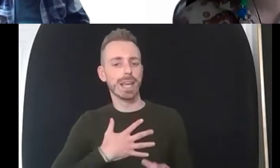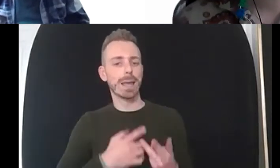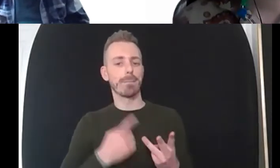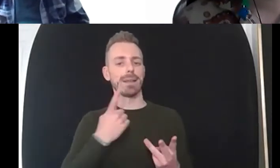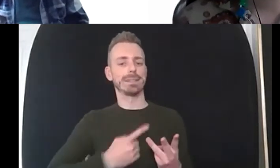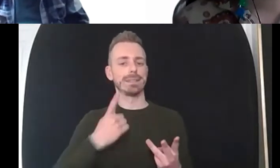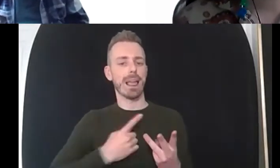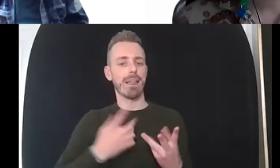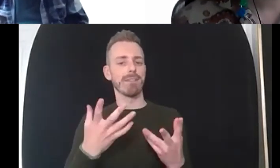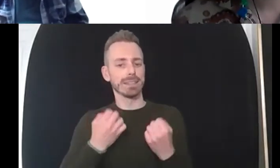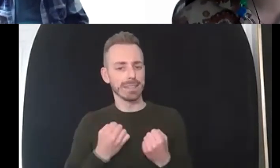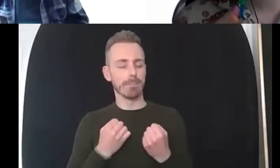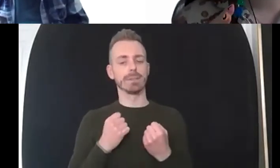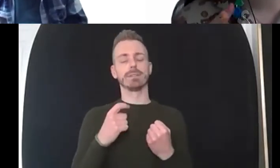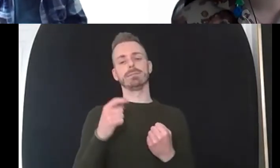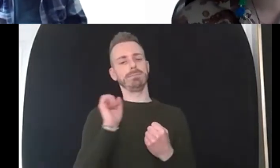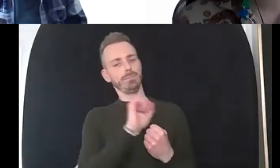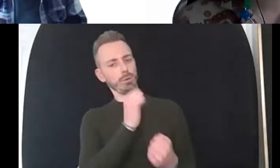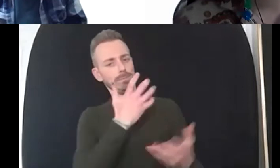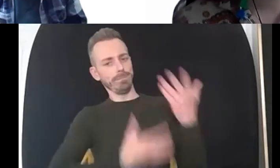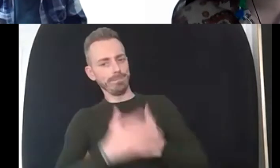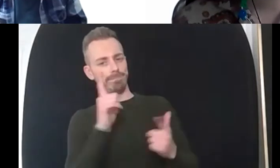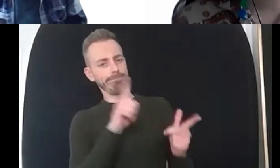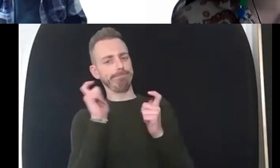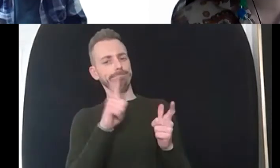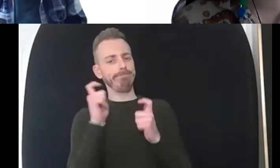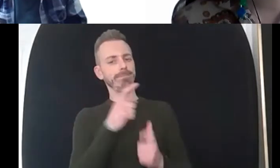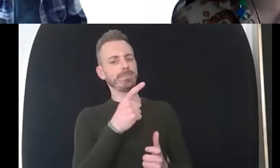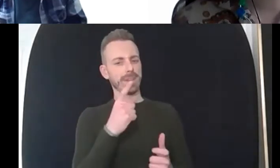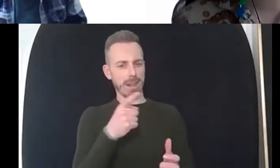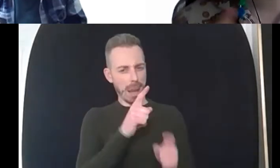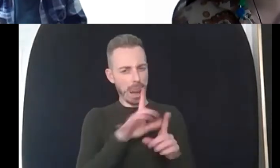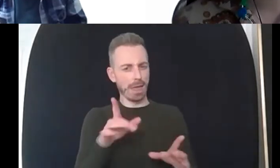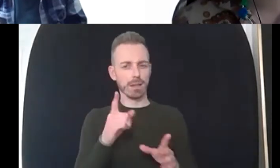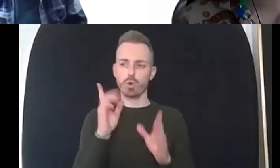saying are that you've got to kind of work through the shame in order to get closer to the identity